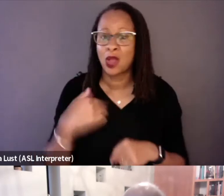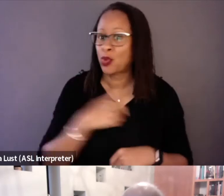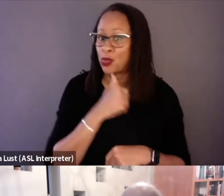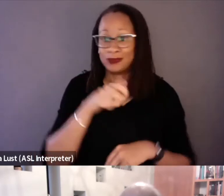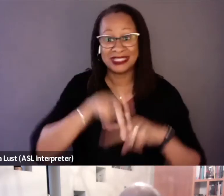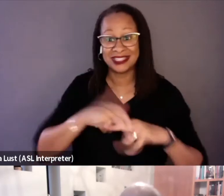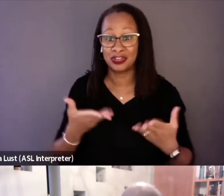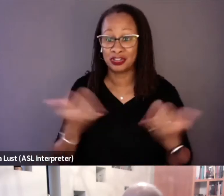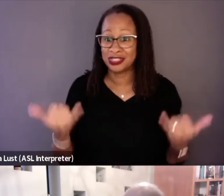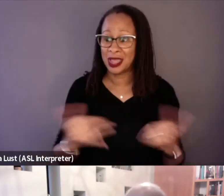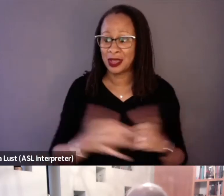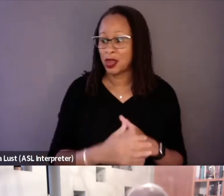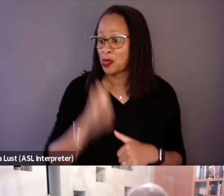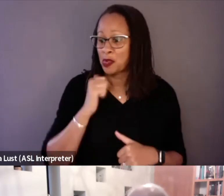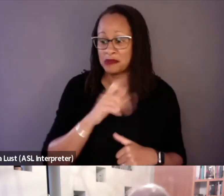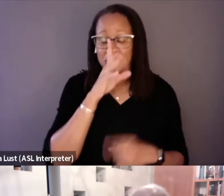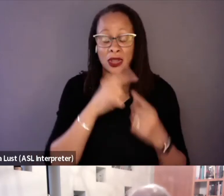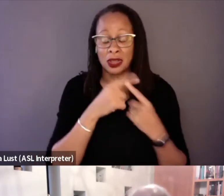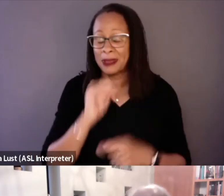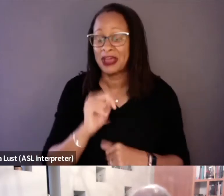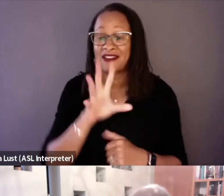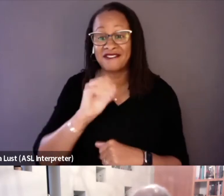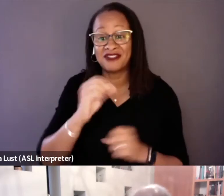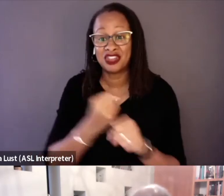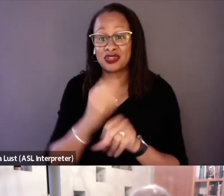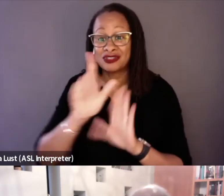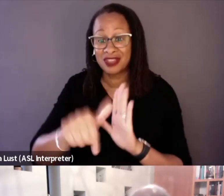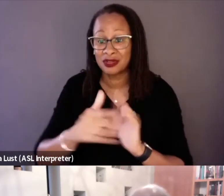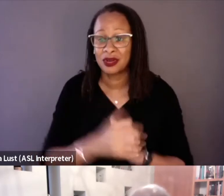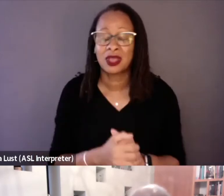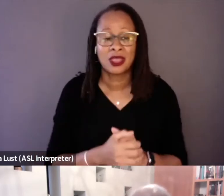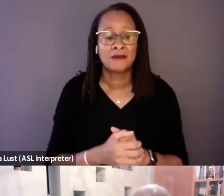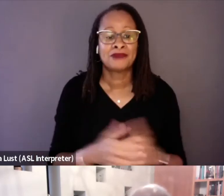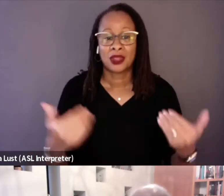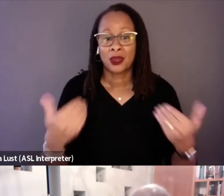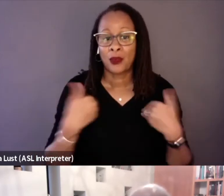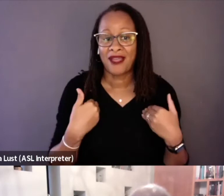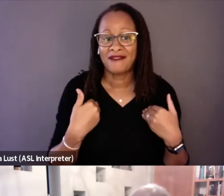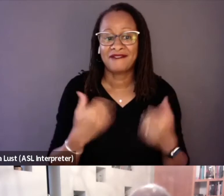We wouldn't be talking about this 50 years later. There would be probably no record